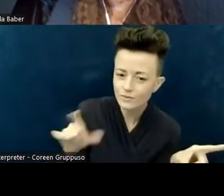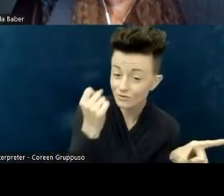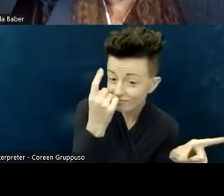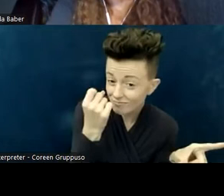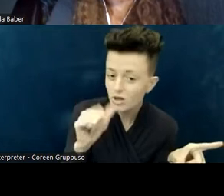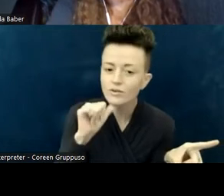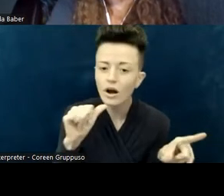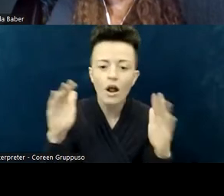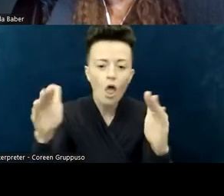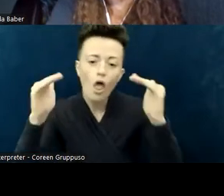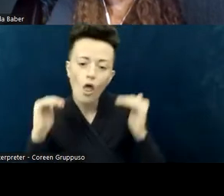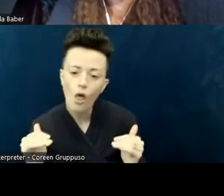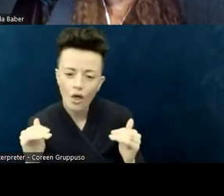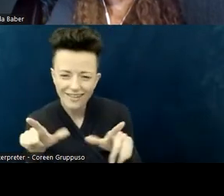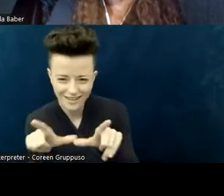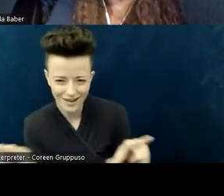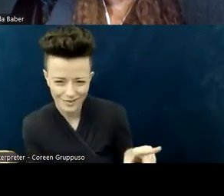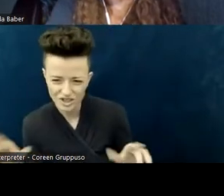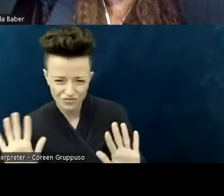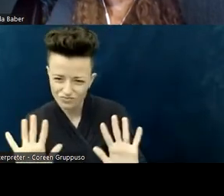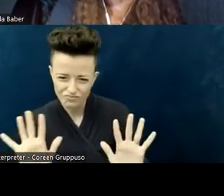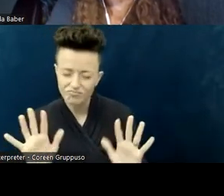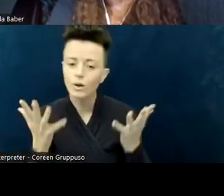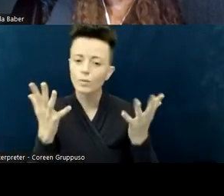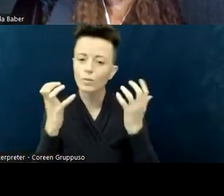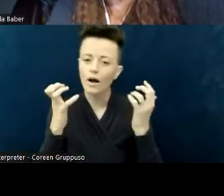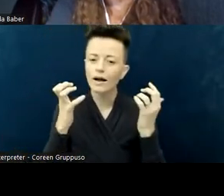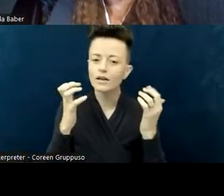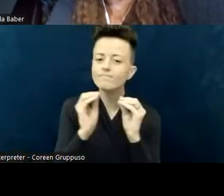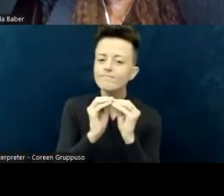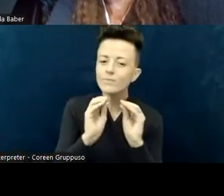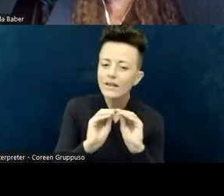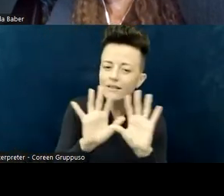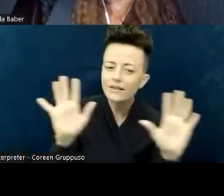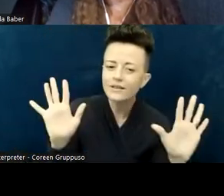Using words that everyone can understand is actually a discipline. It's easy to use